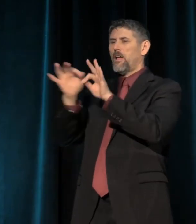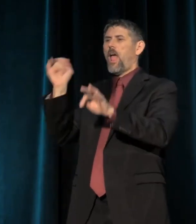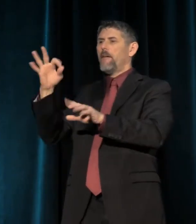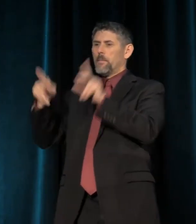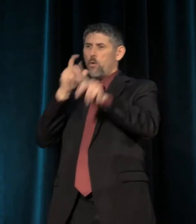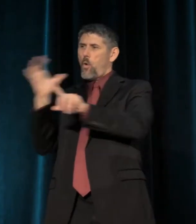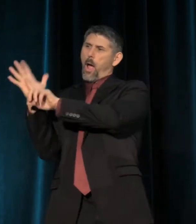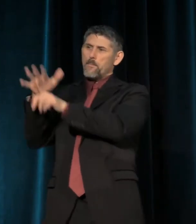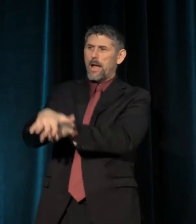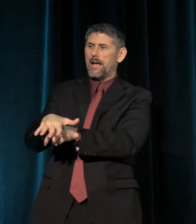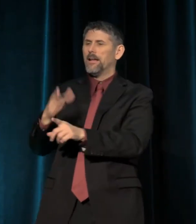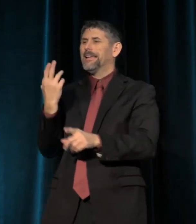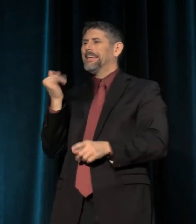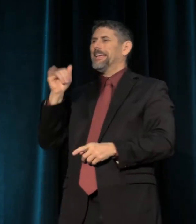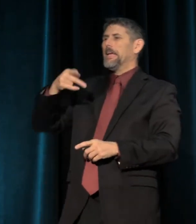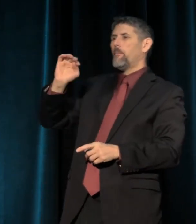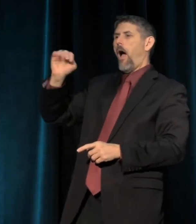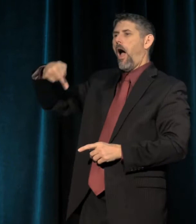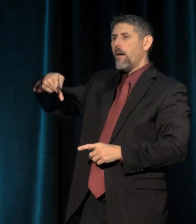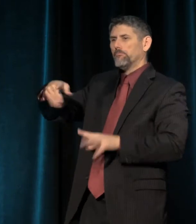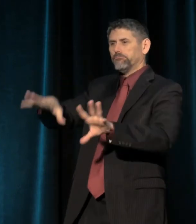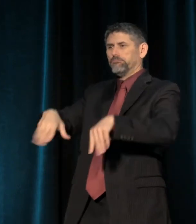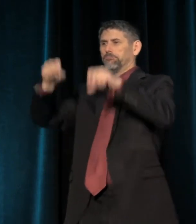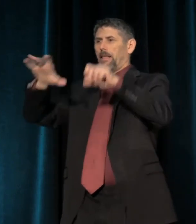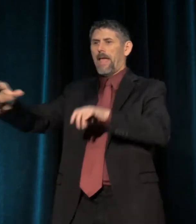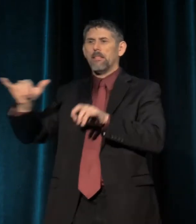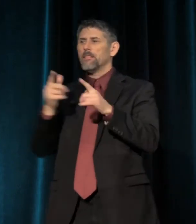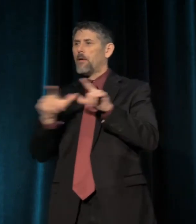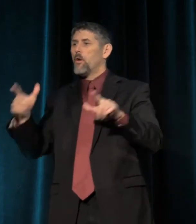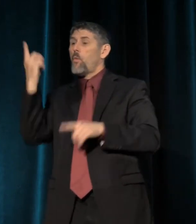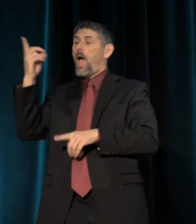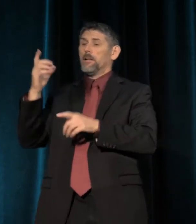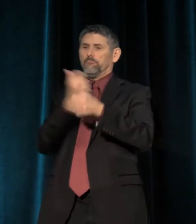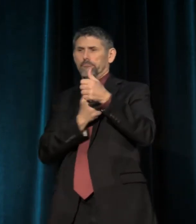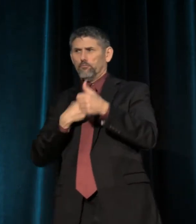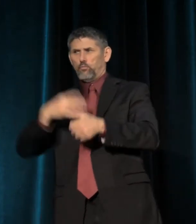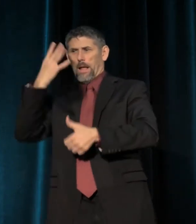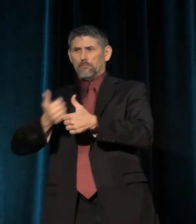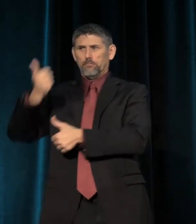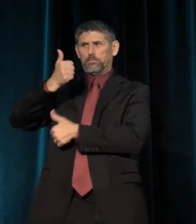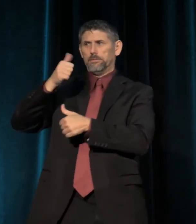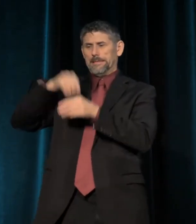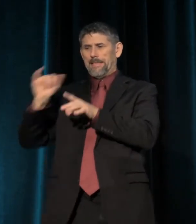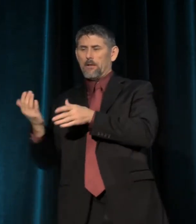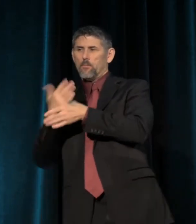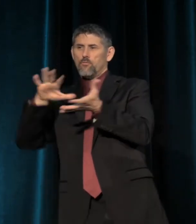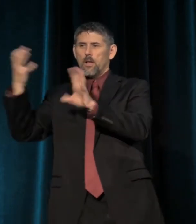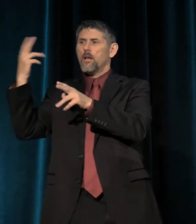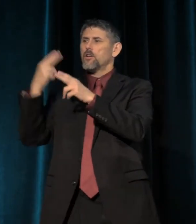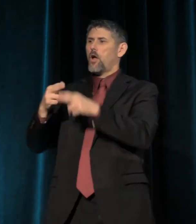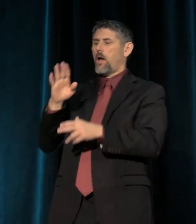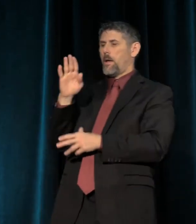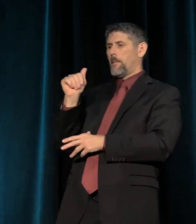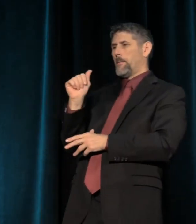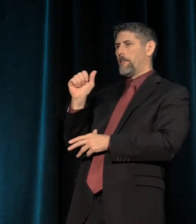They adopt the language of hip hop. One of the white supremacists know on the disturbance circuit calls himself, "Based Stickman,"